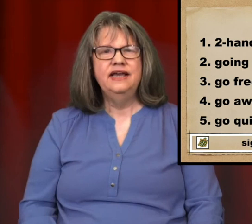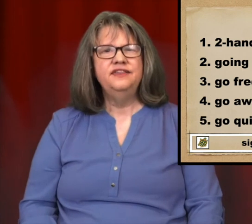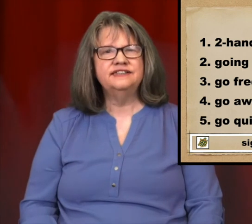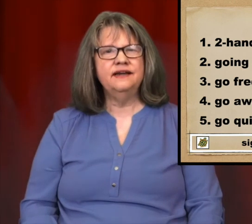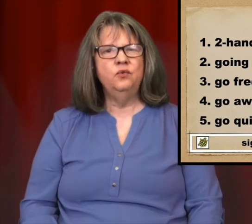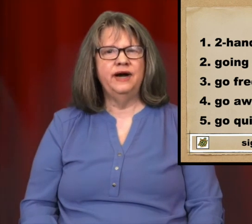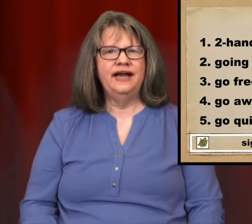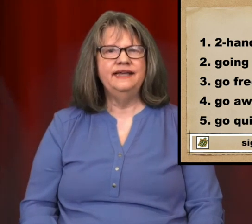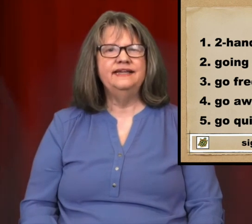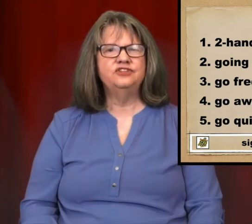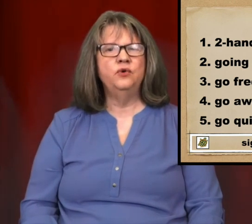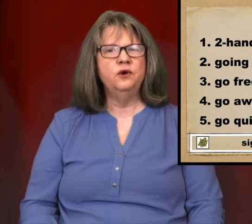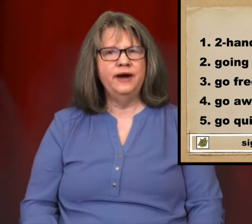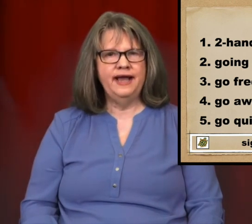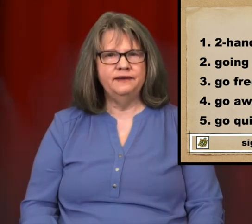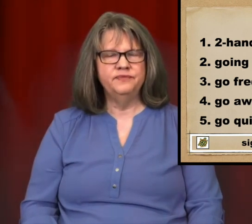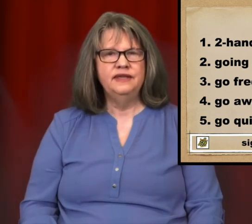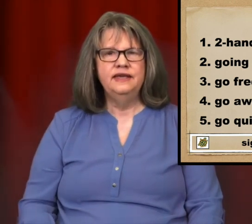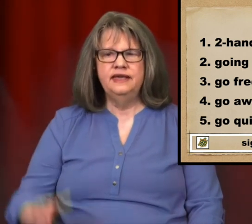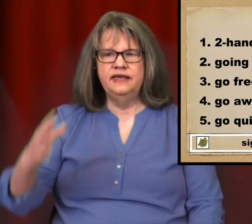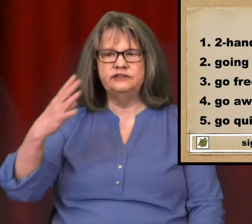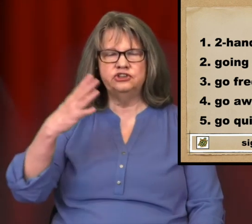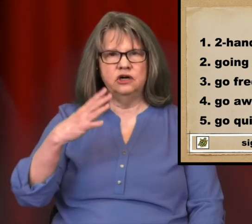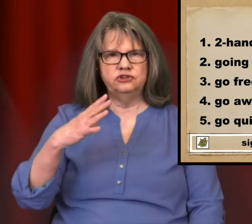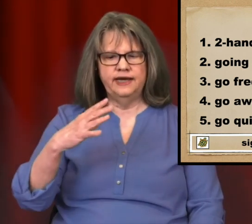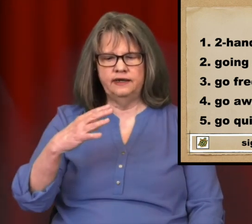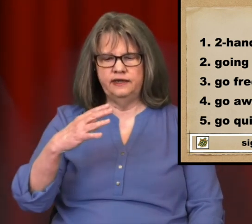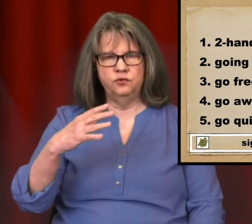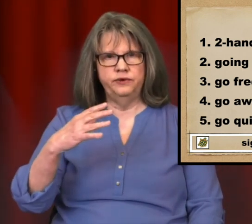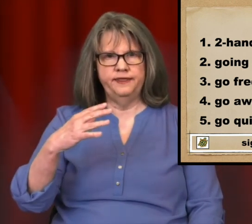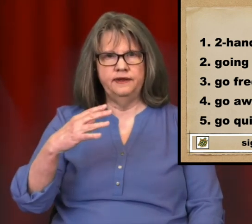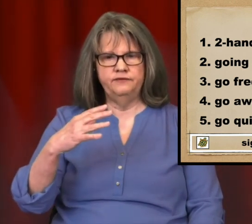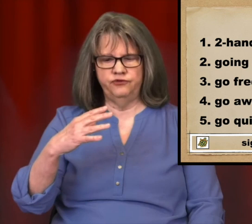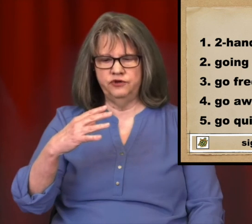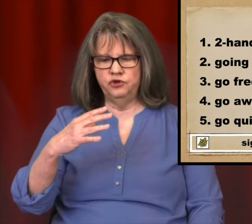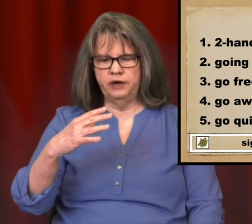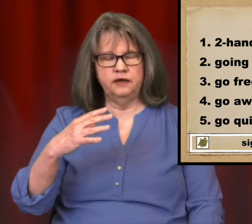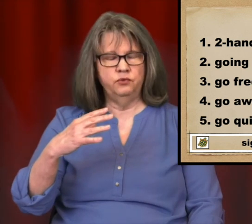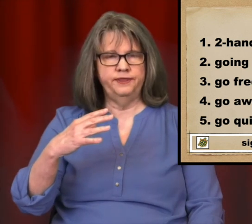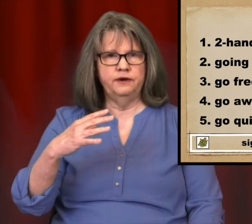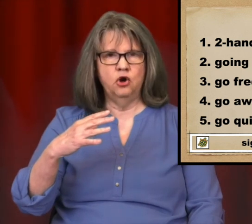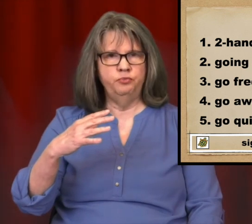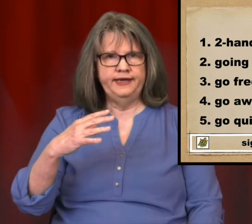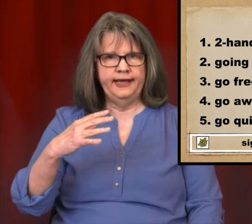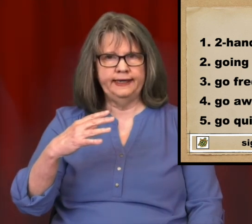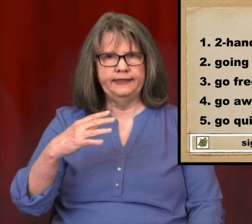2nd way is "going away". It starts out here, in front of your body with an open hand, and